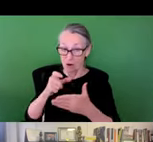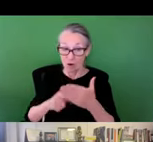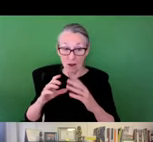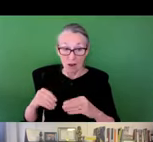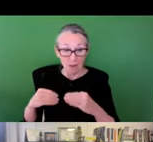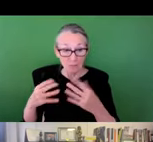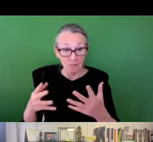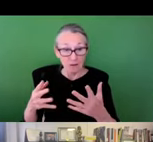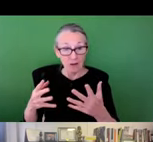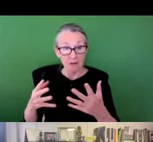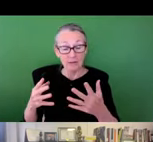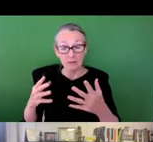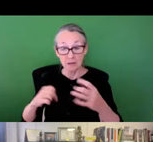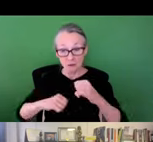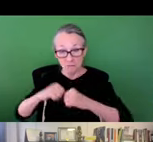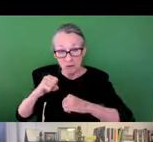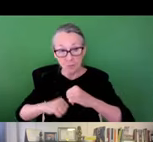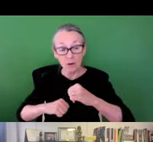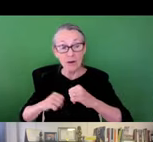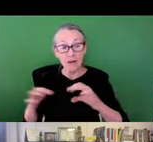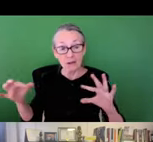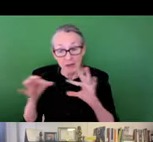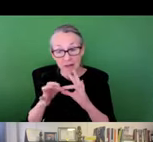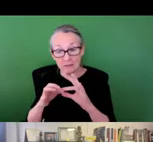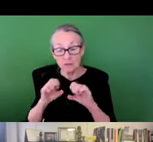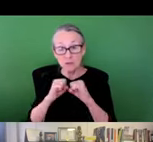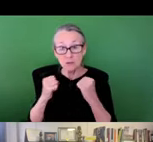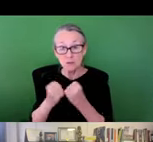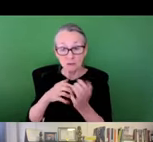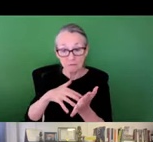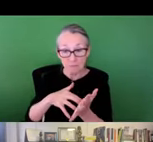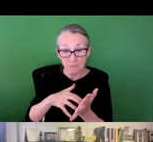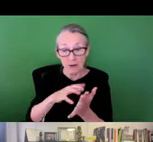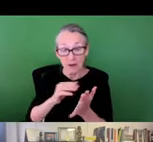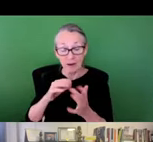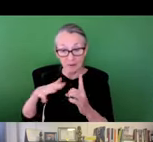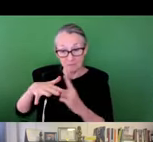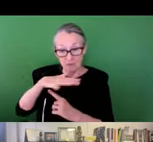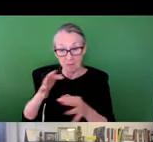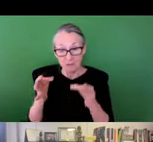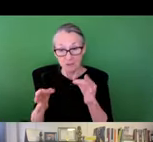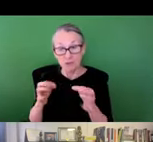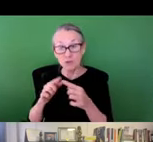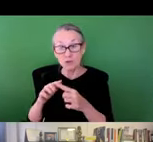color. Toward the end of this manuscript, provide a conceptual framework that connects